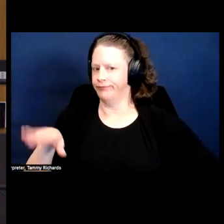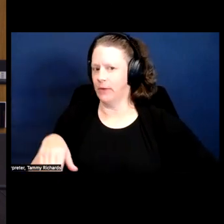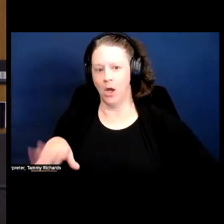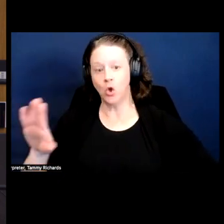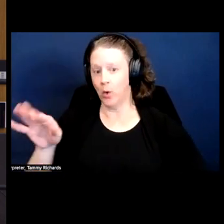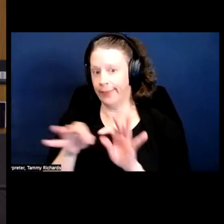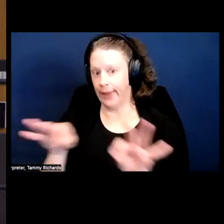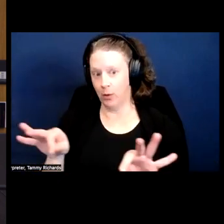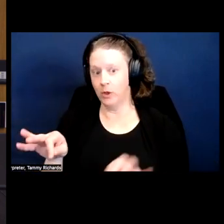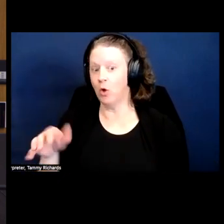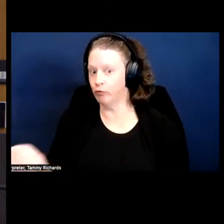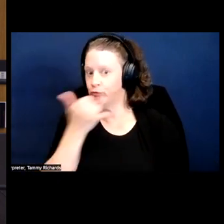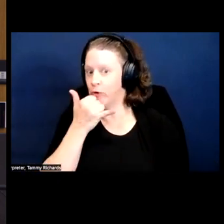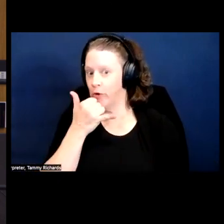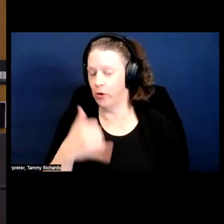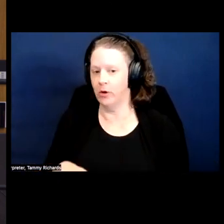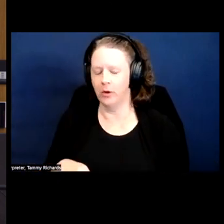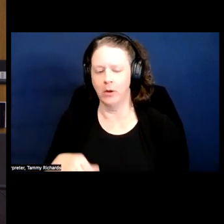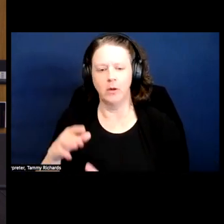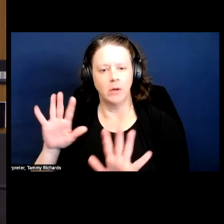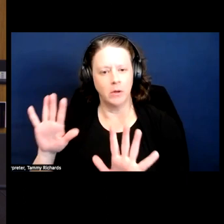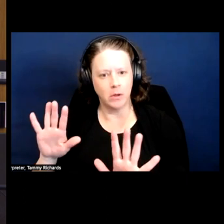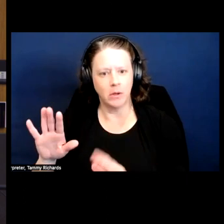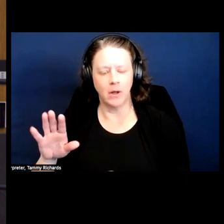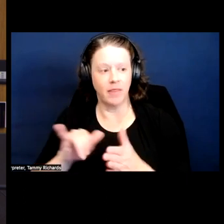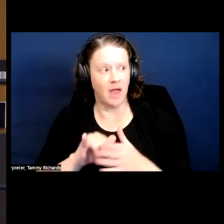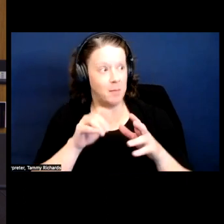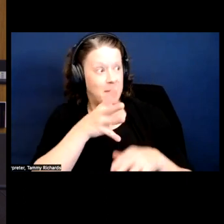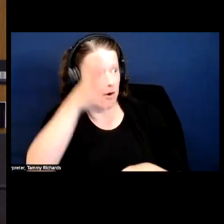without actually listening to what the person is trying to ask or say.